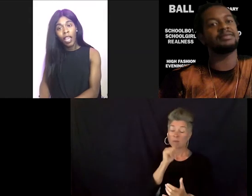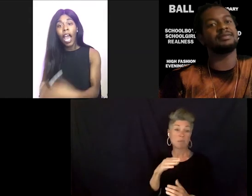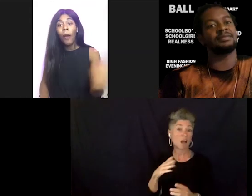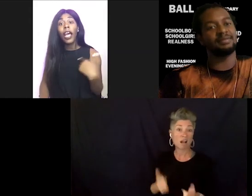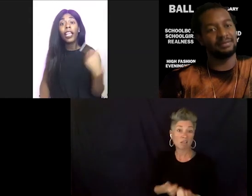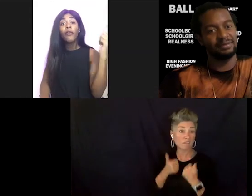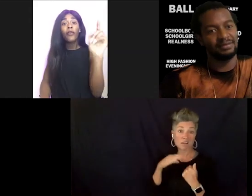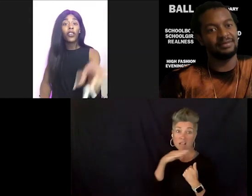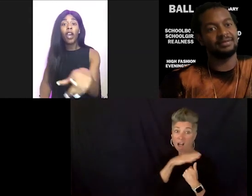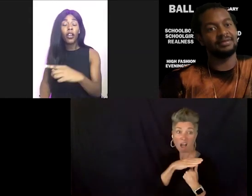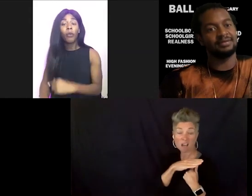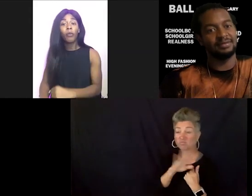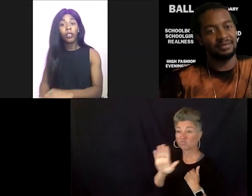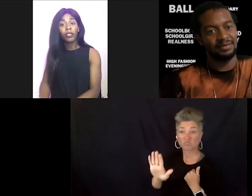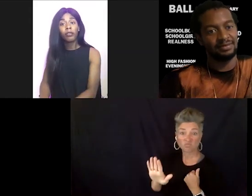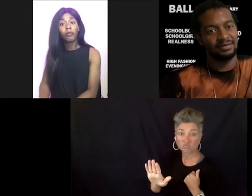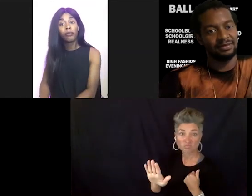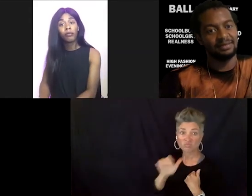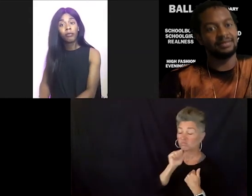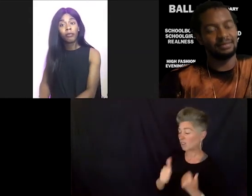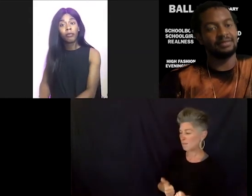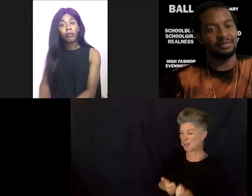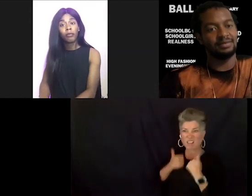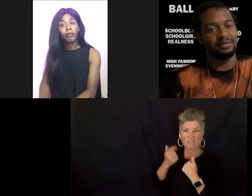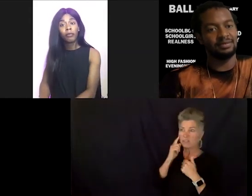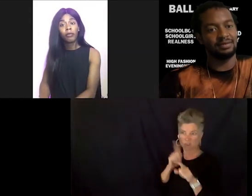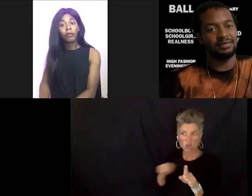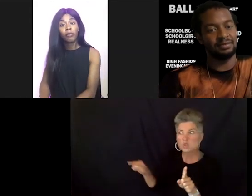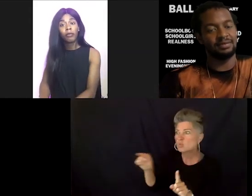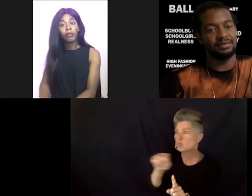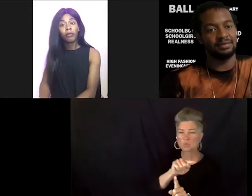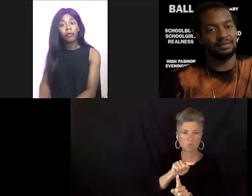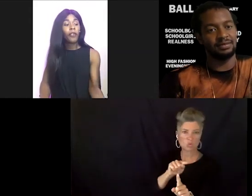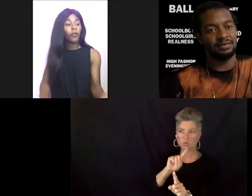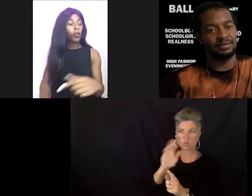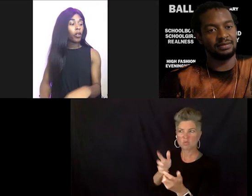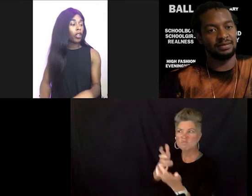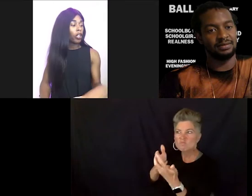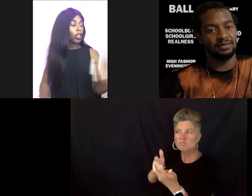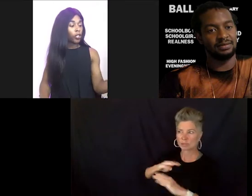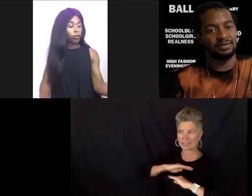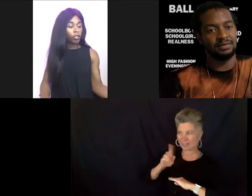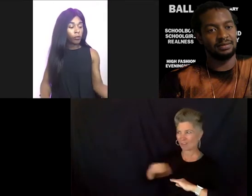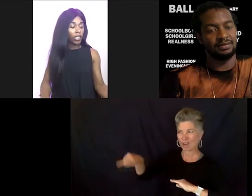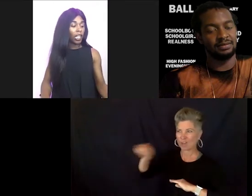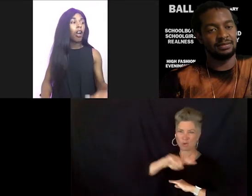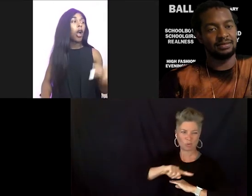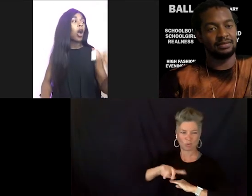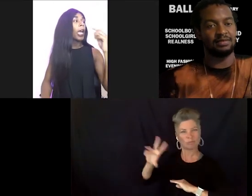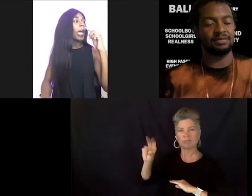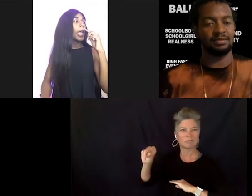I'm not living for y'all no more. I'm not living for you to be like, oh okay.